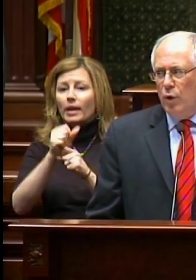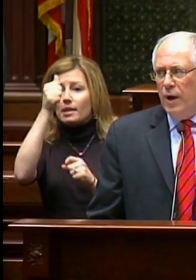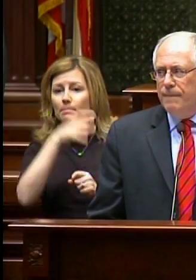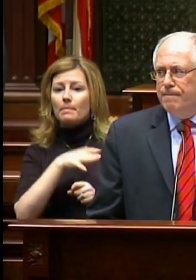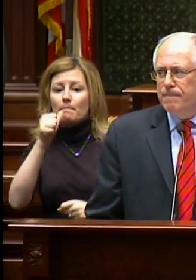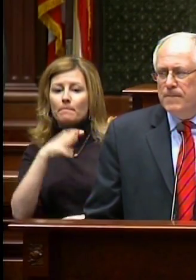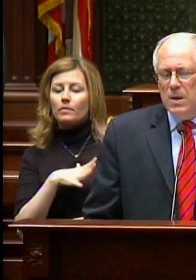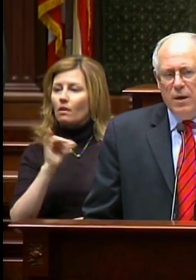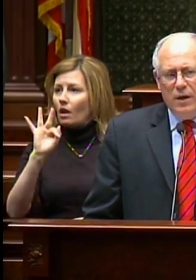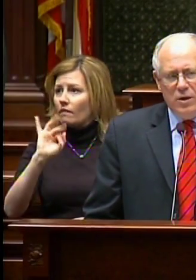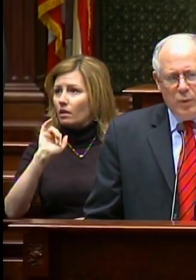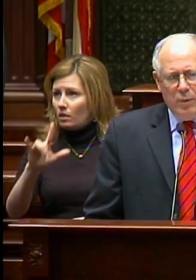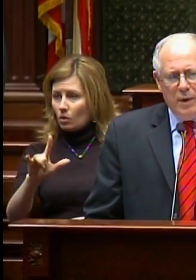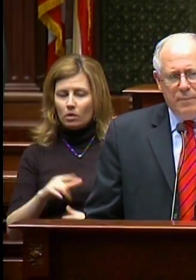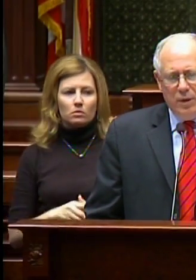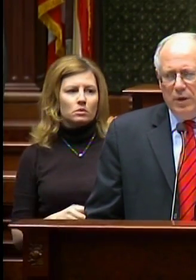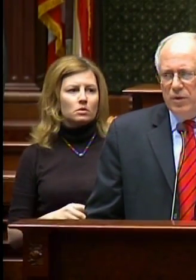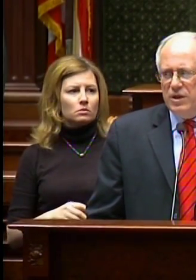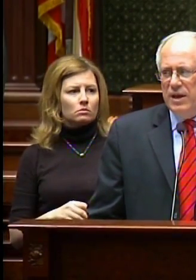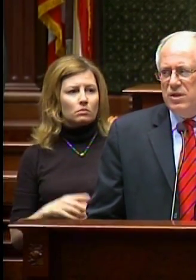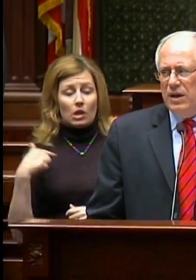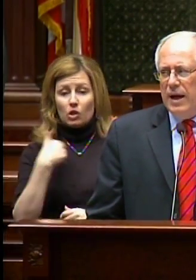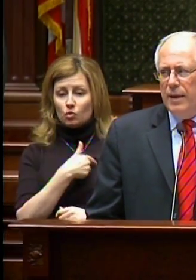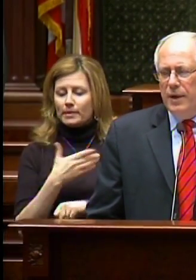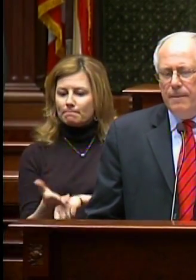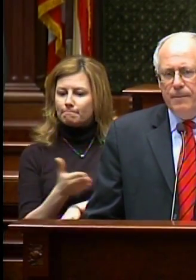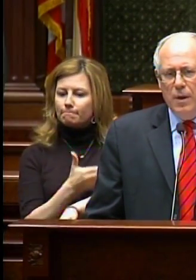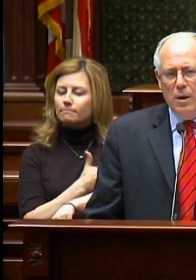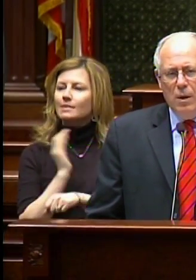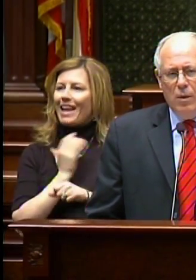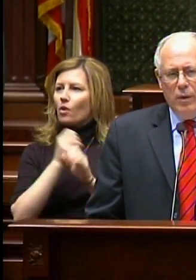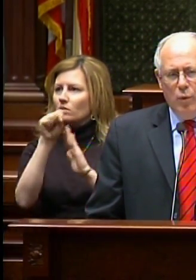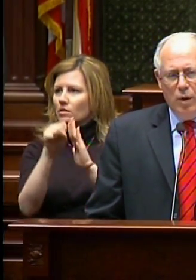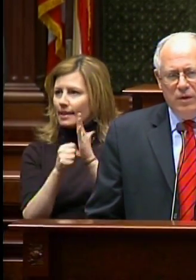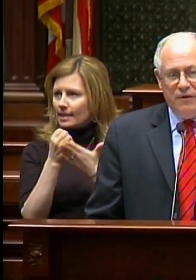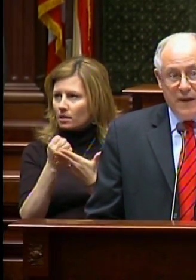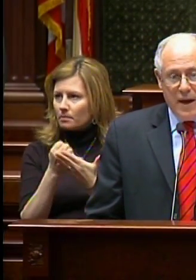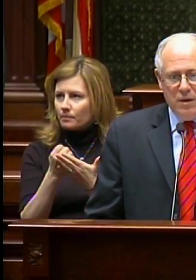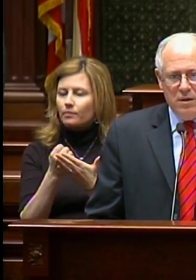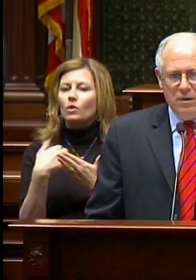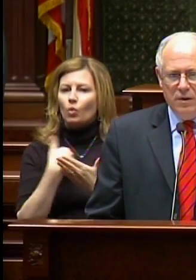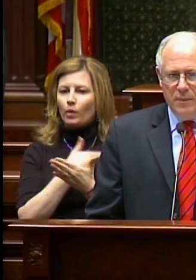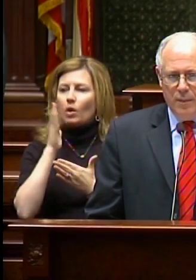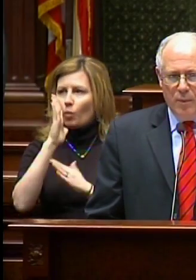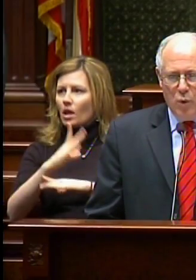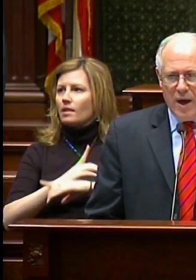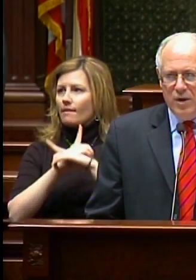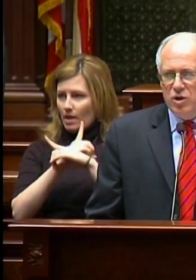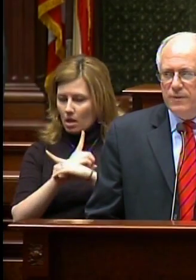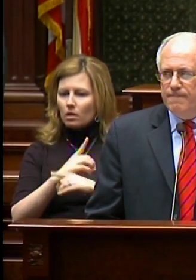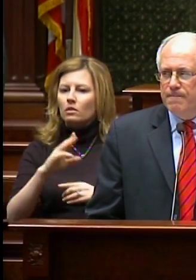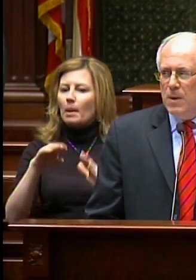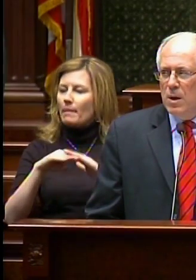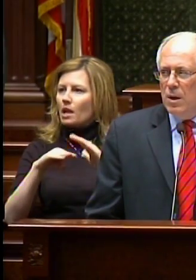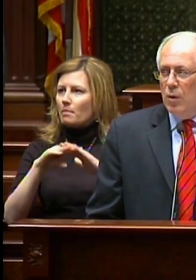Illinois that, as we rebuild our state economy, we will defend the minimum wage.